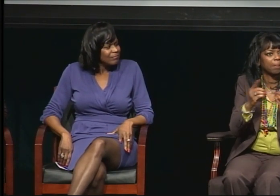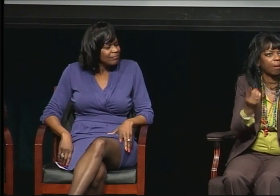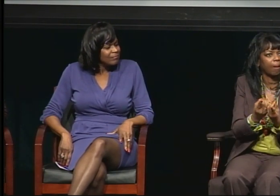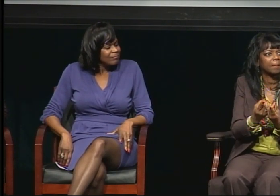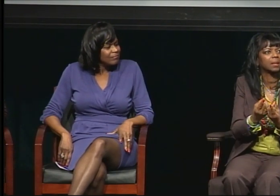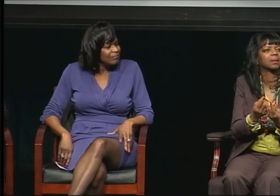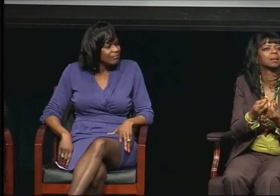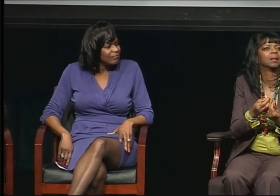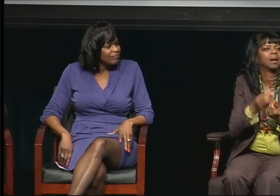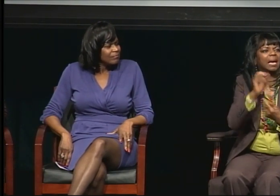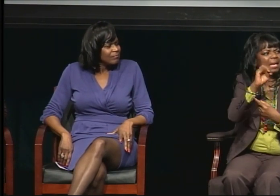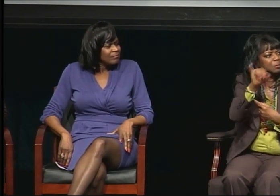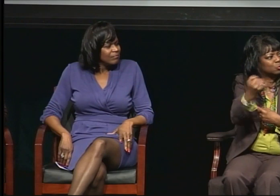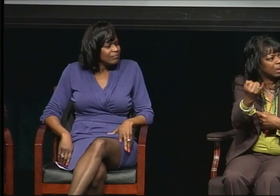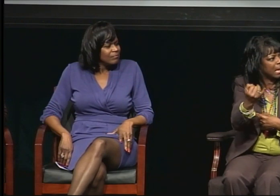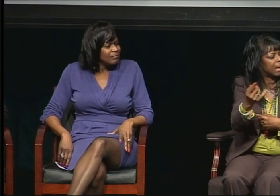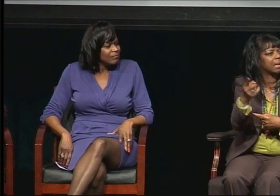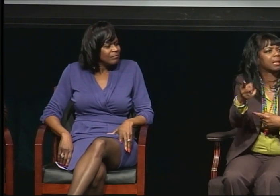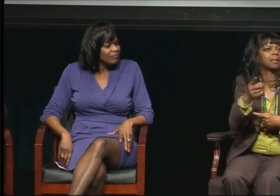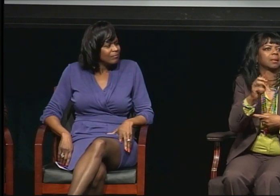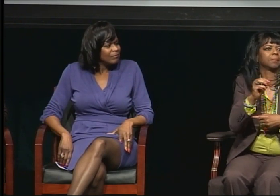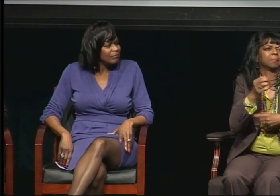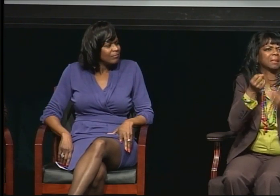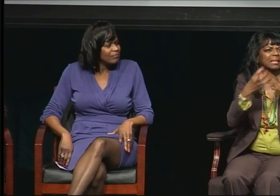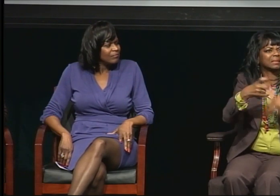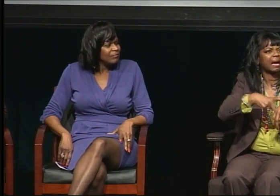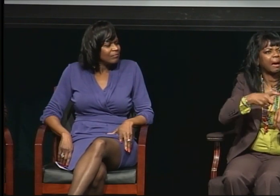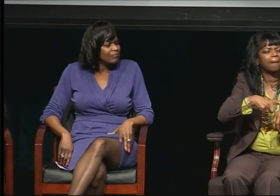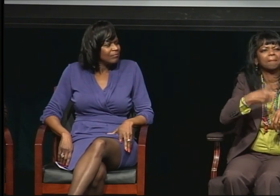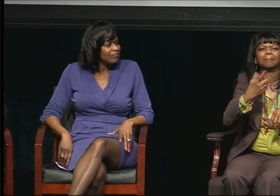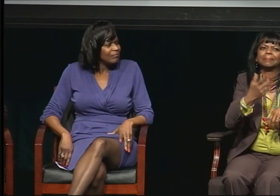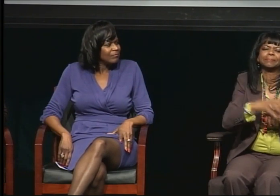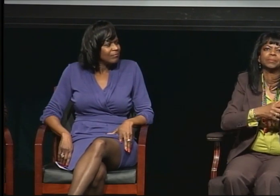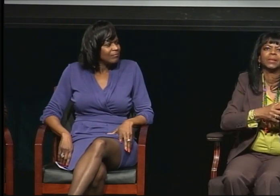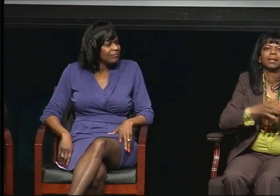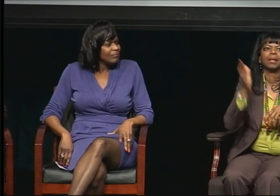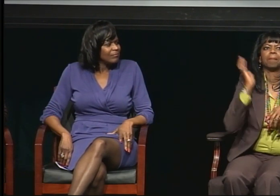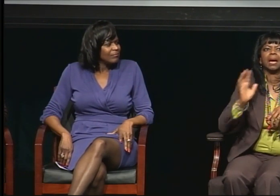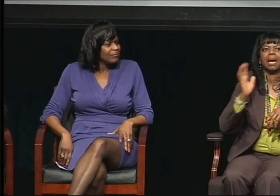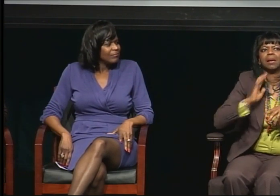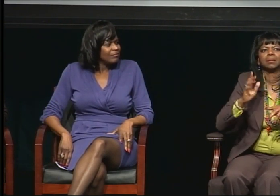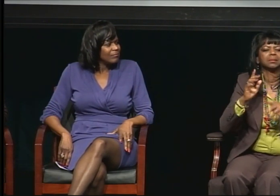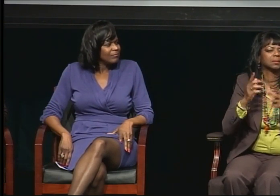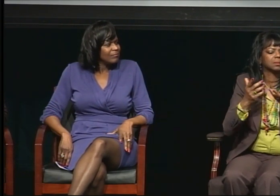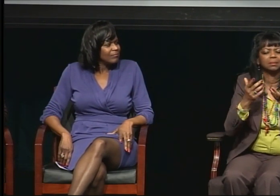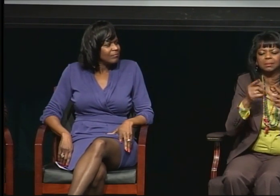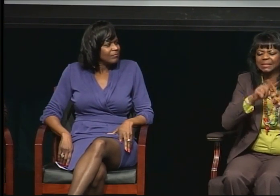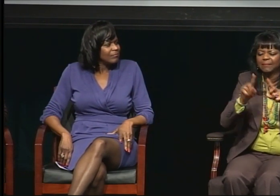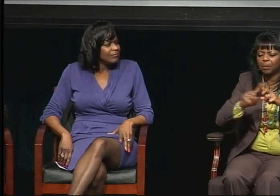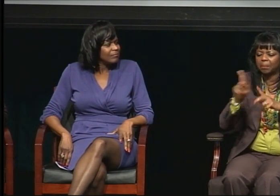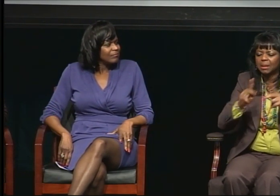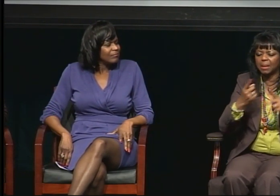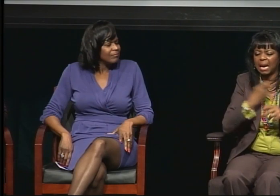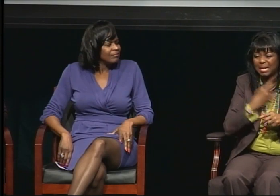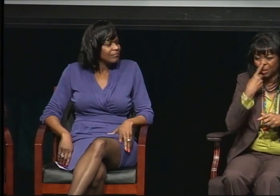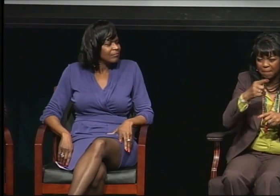And there were people who asked me to serve in various committees and asked me to present in different places and MJ would be the one to tell me,